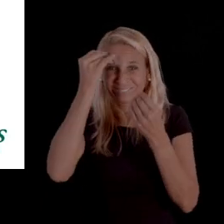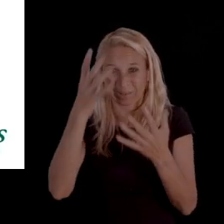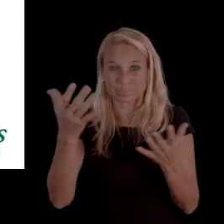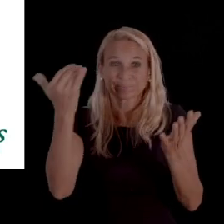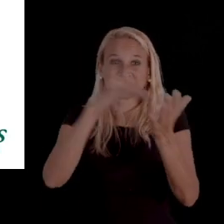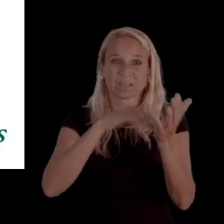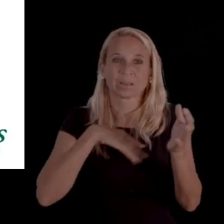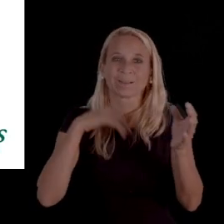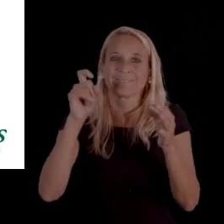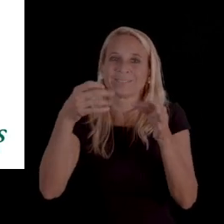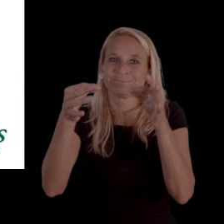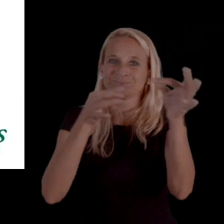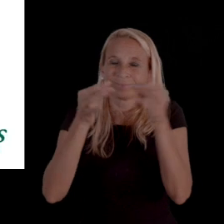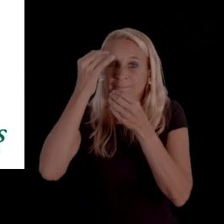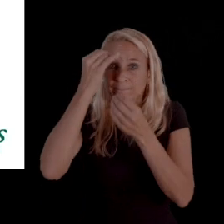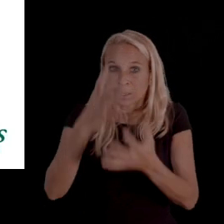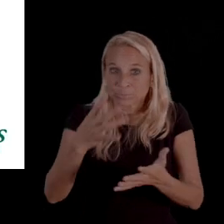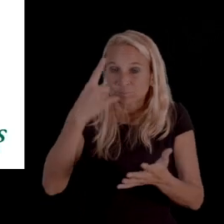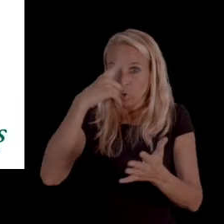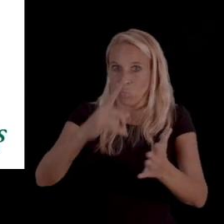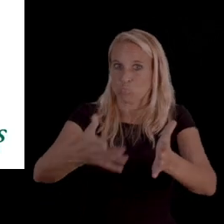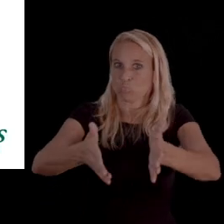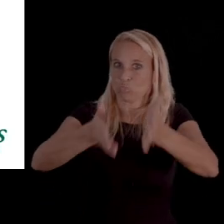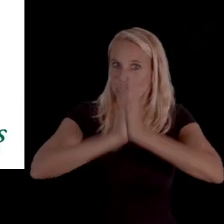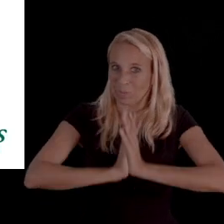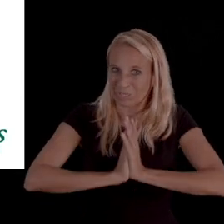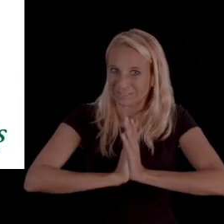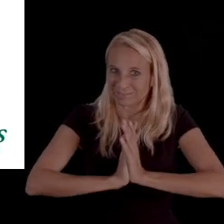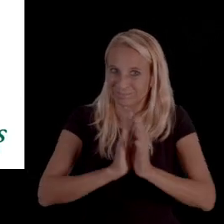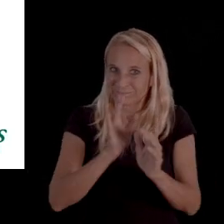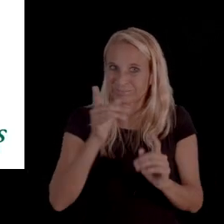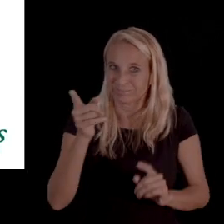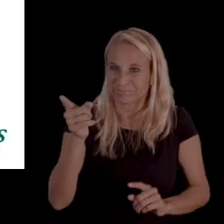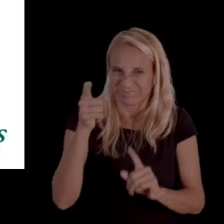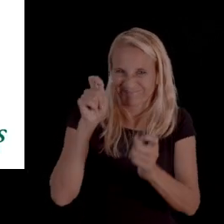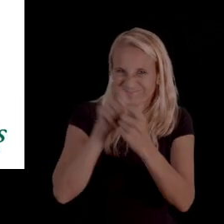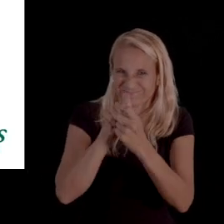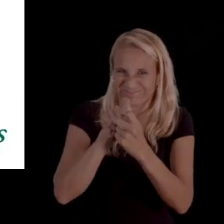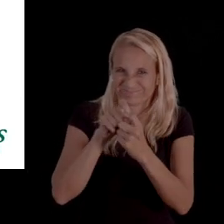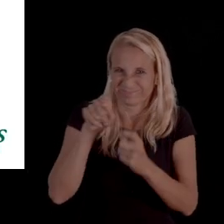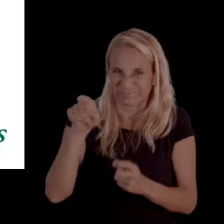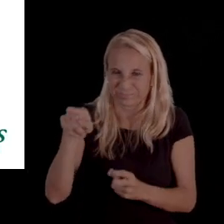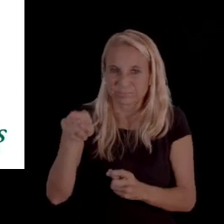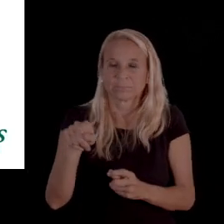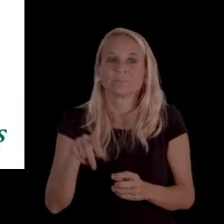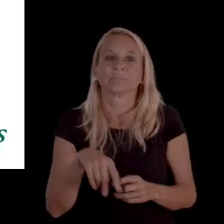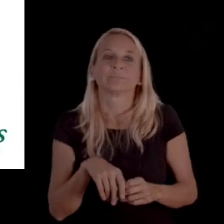So, we have that information and, again, it'll have to have the information